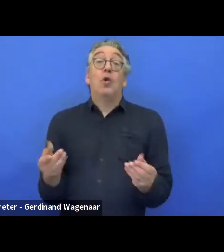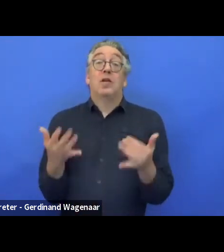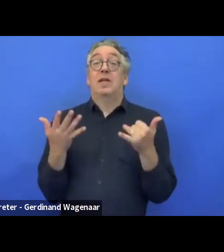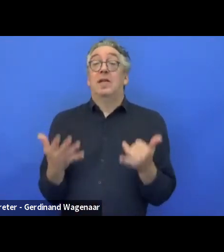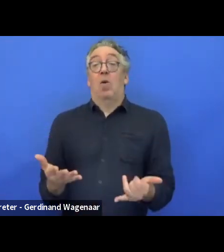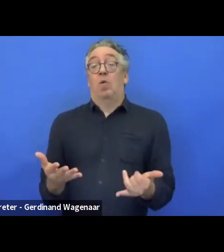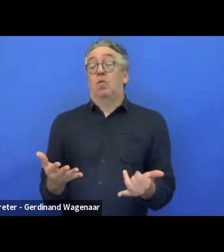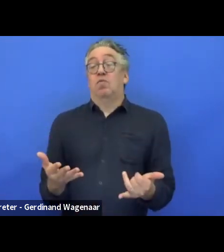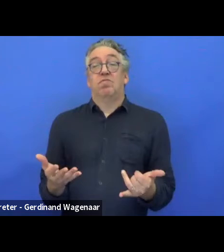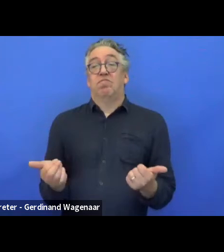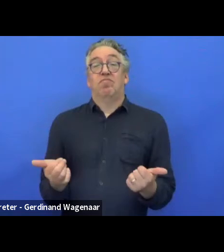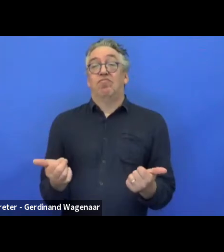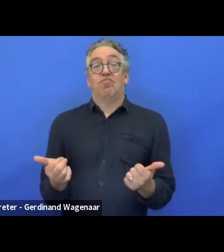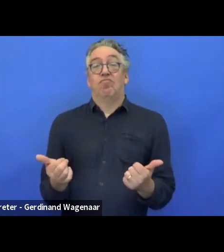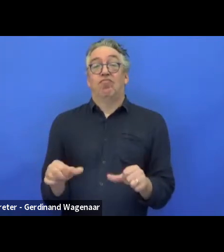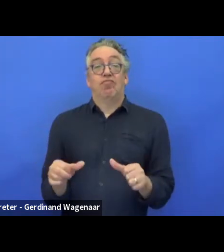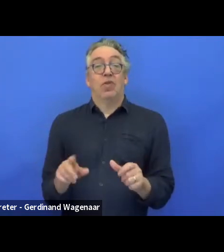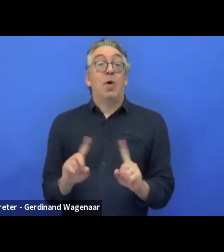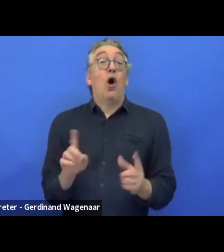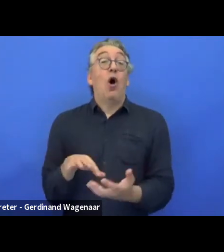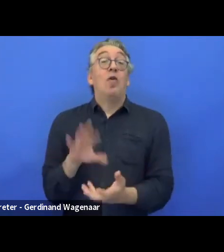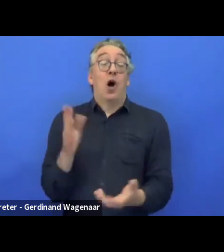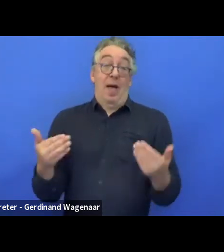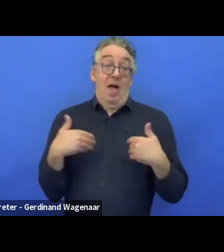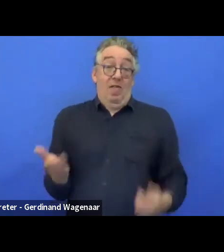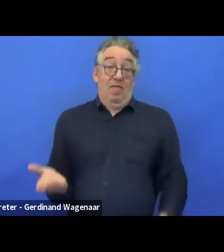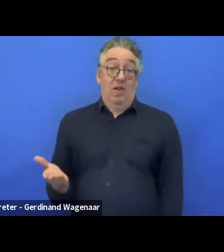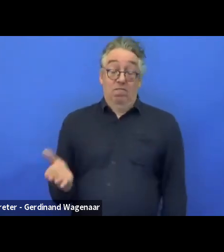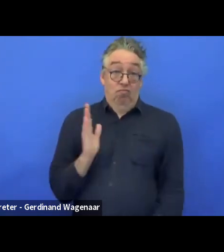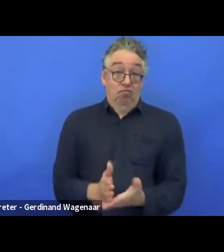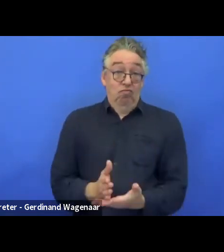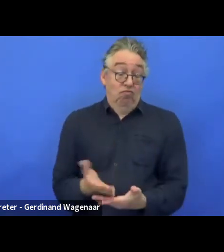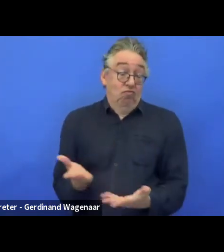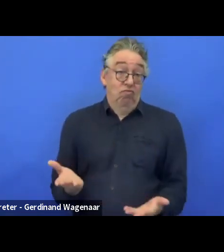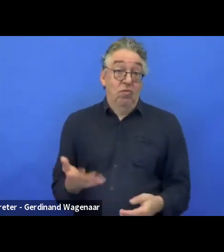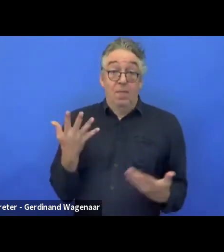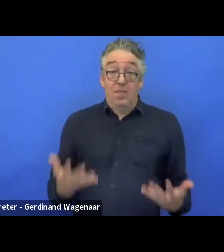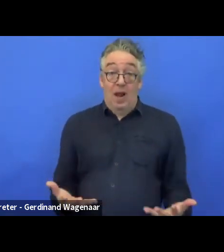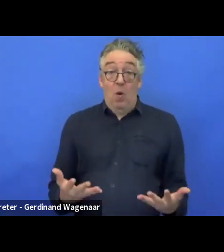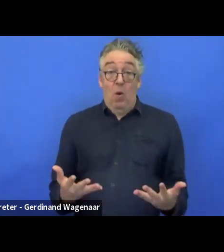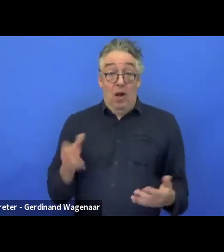But they will be there. It's a fact. There are two European projects being funded now